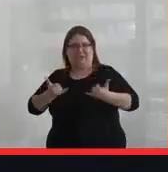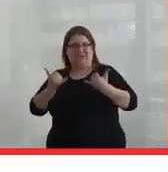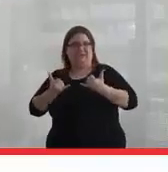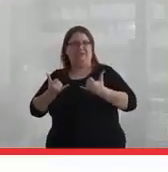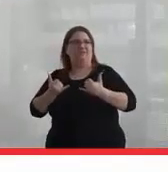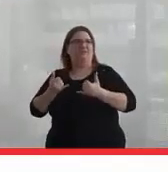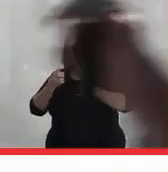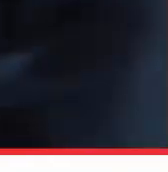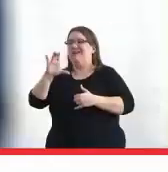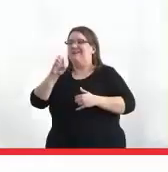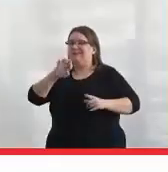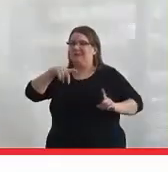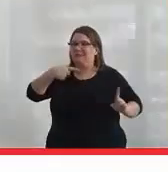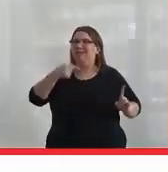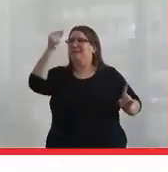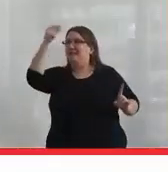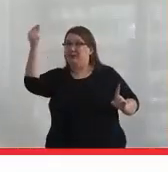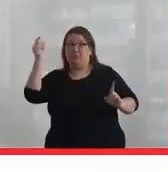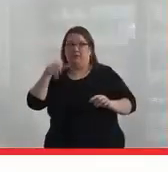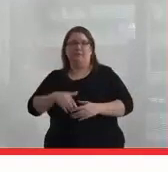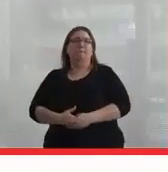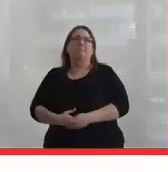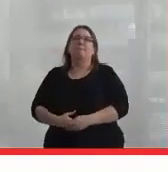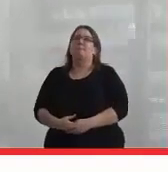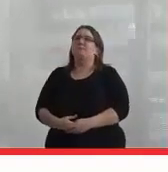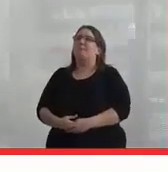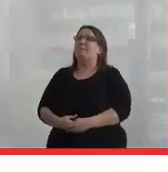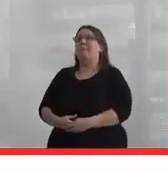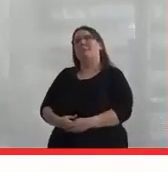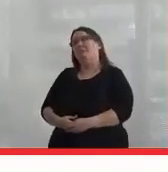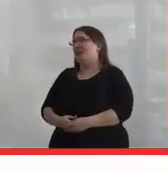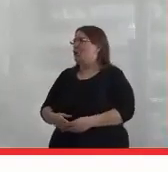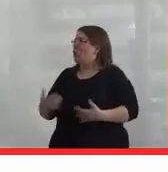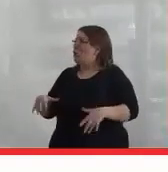happening with the RCMP and the government? That's a pretty hard question.